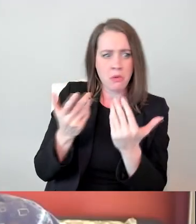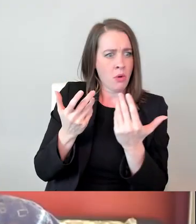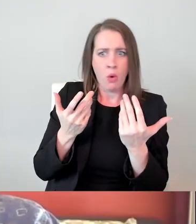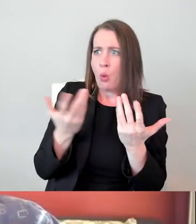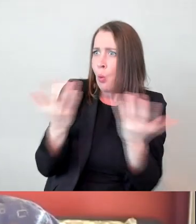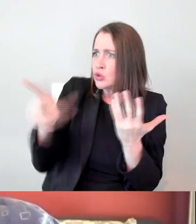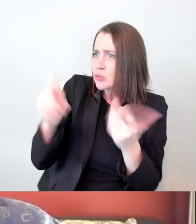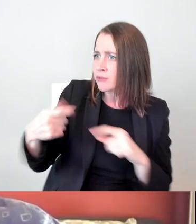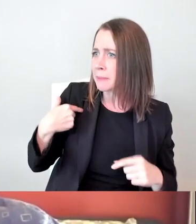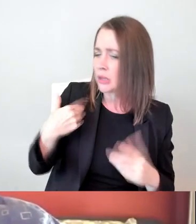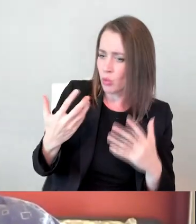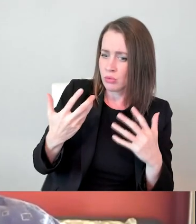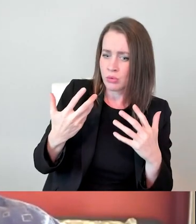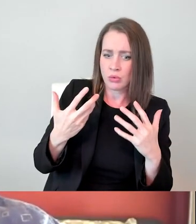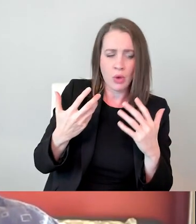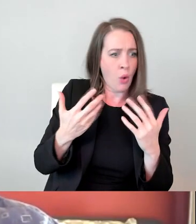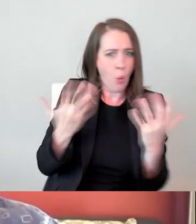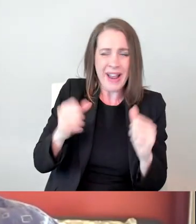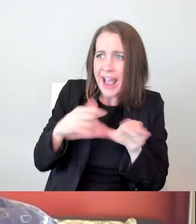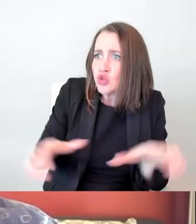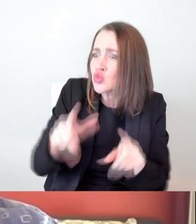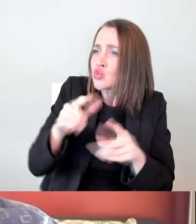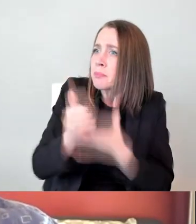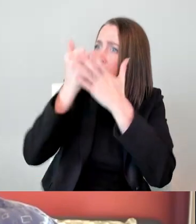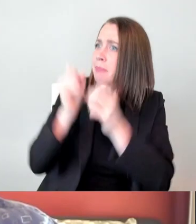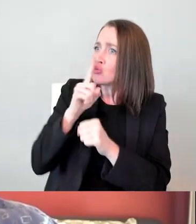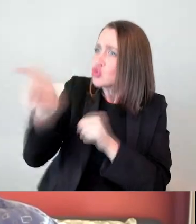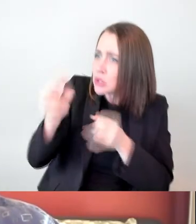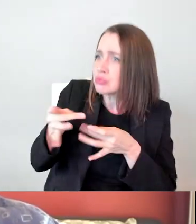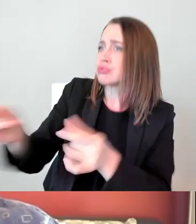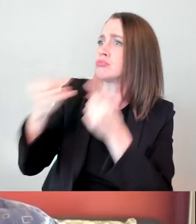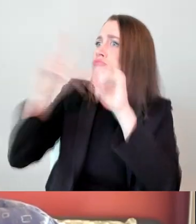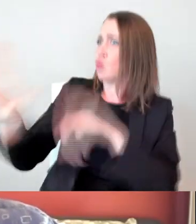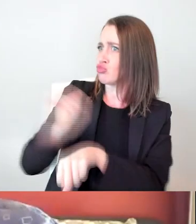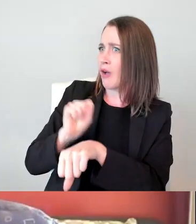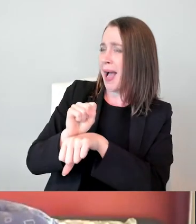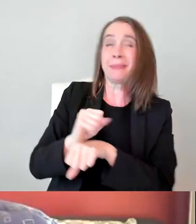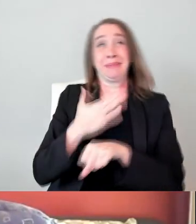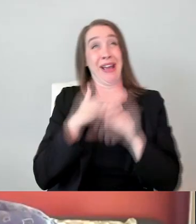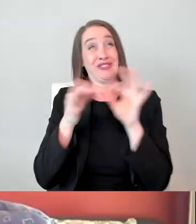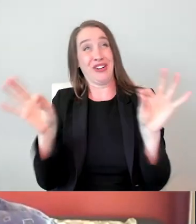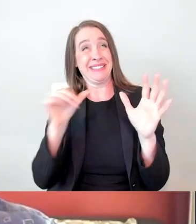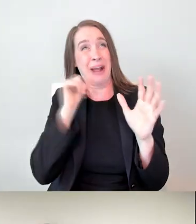We've gotten to you with being able to deal with our disability. And we are comfortable with our disability.